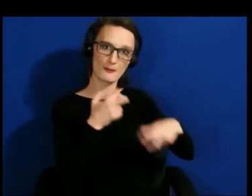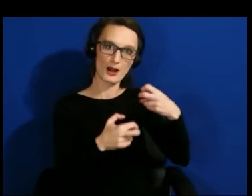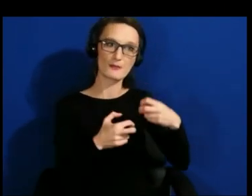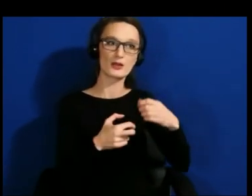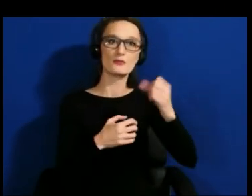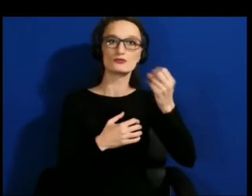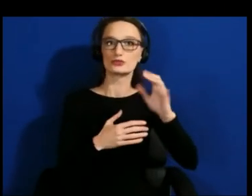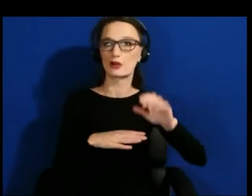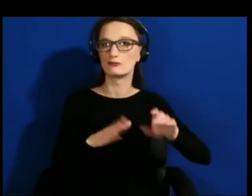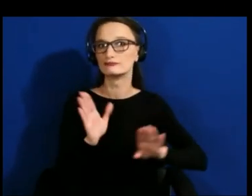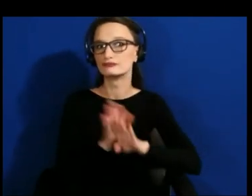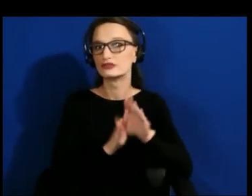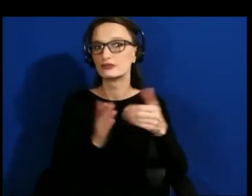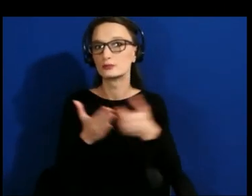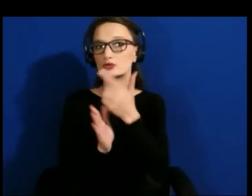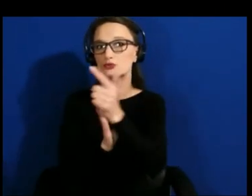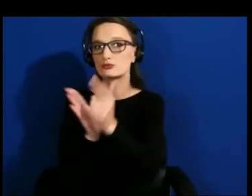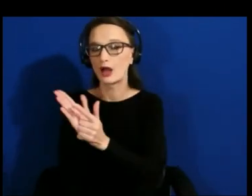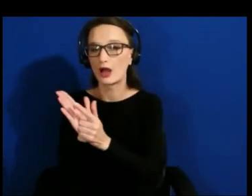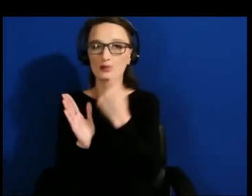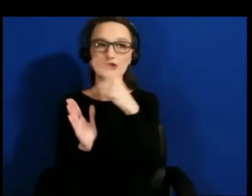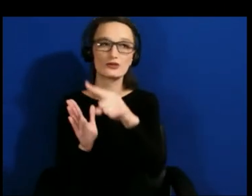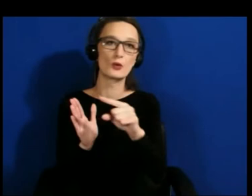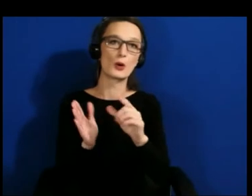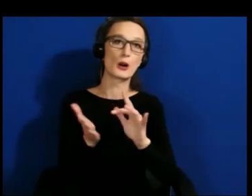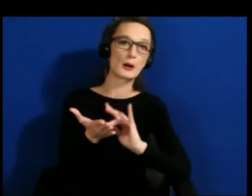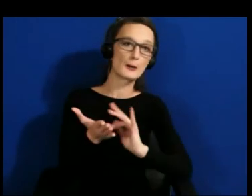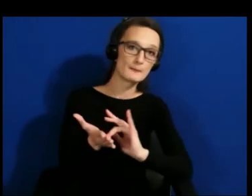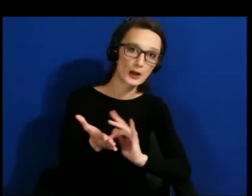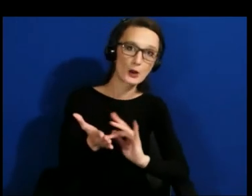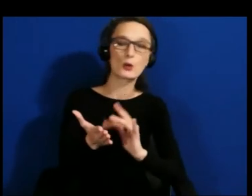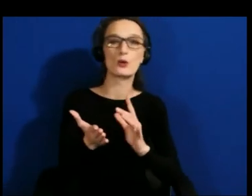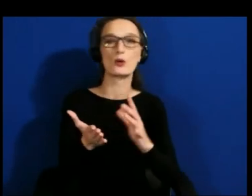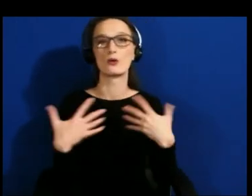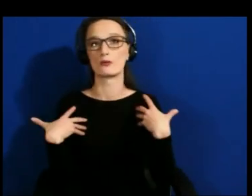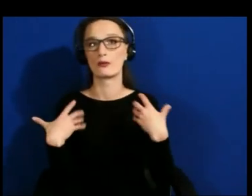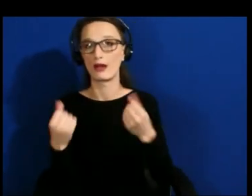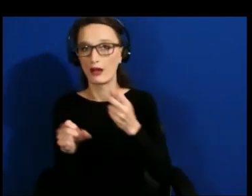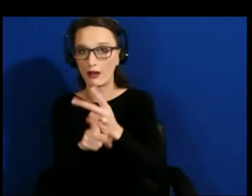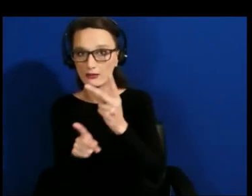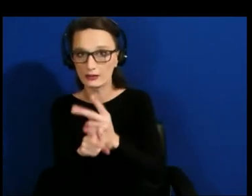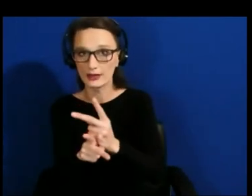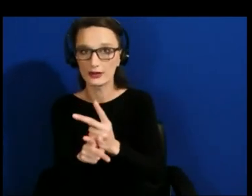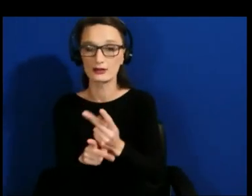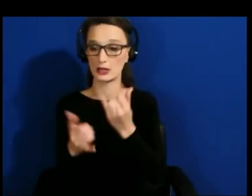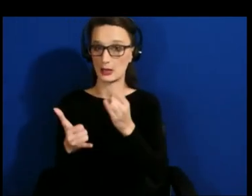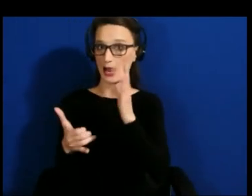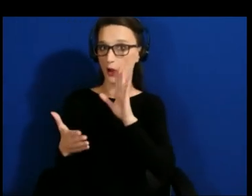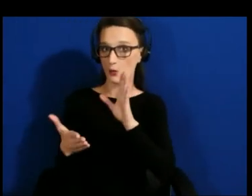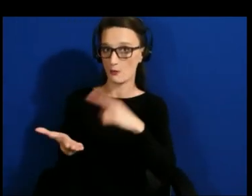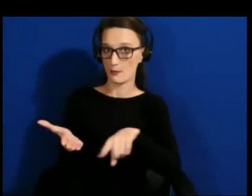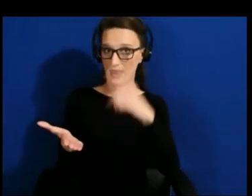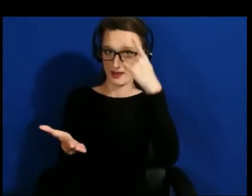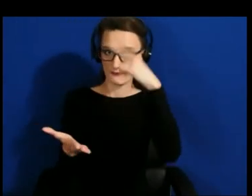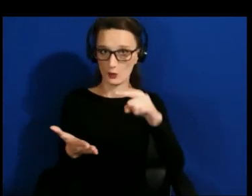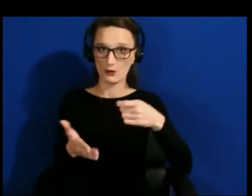and private insurance now covers the costs of speech-generating devices and other things like this,